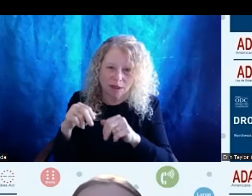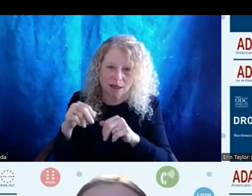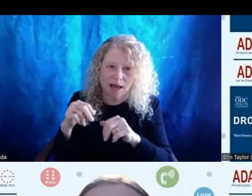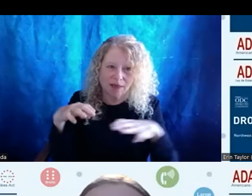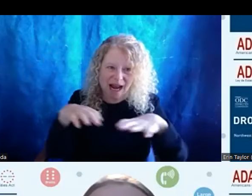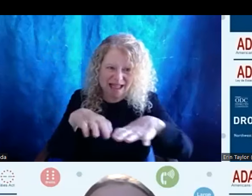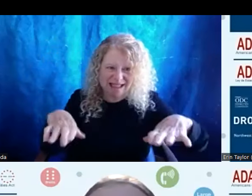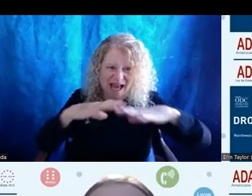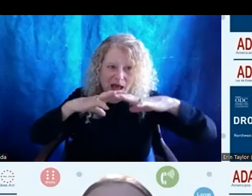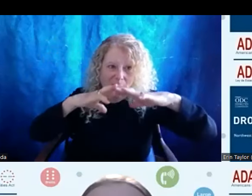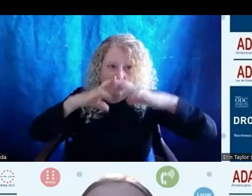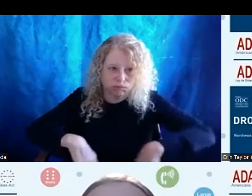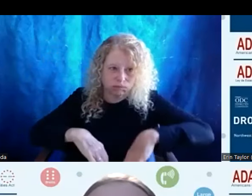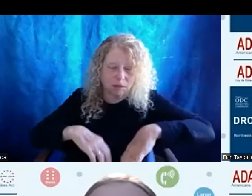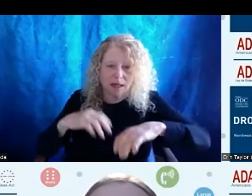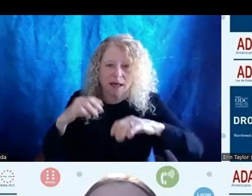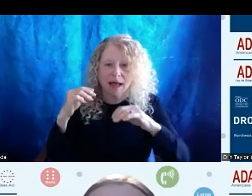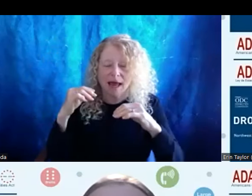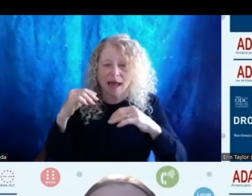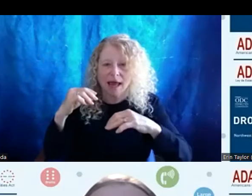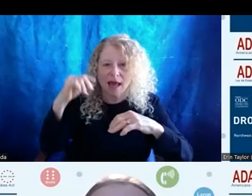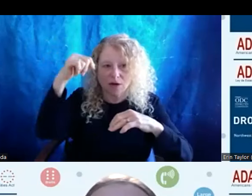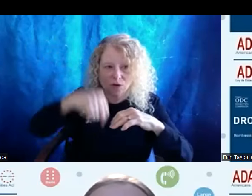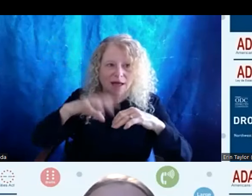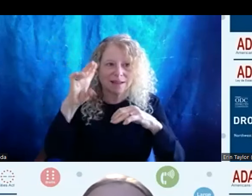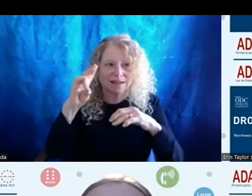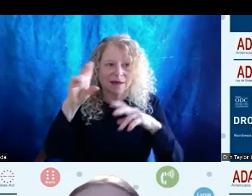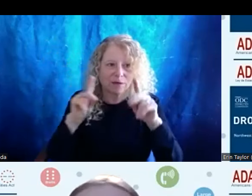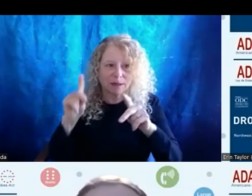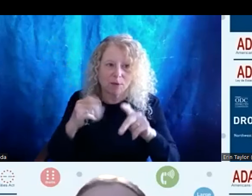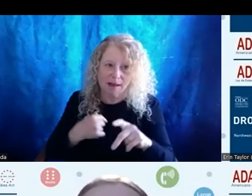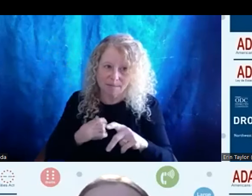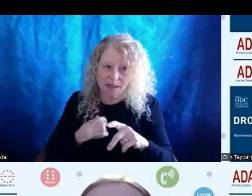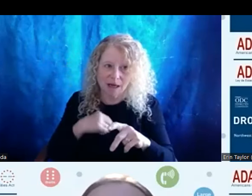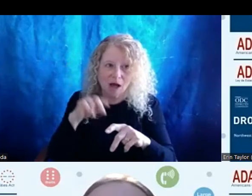collapsed and dropped seven other people and myself 30 something feet